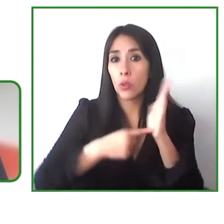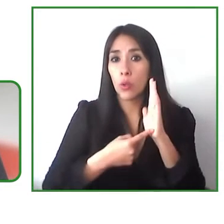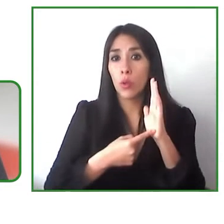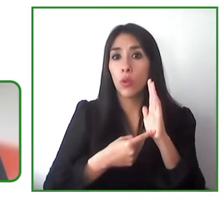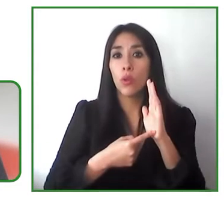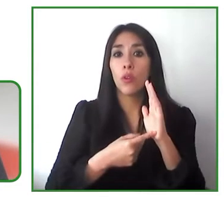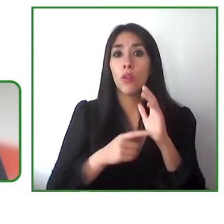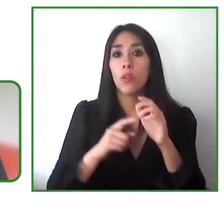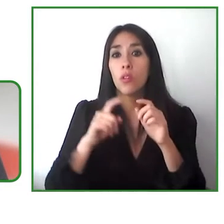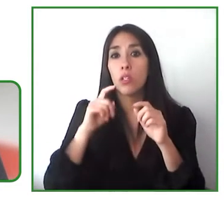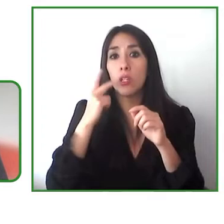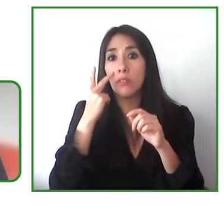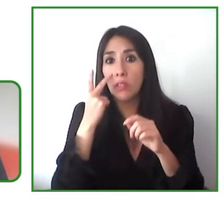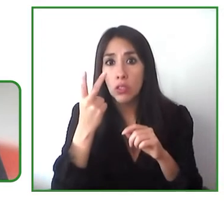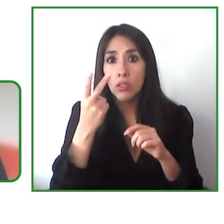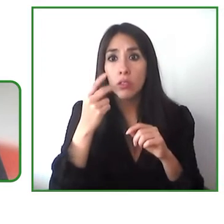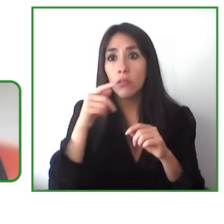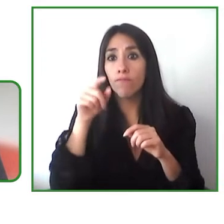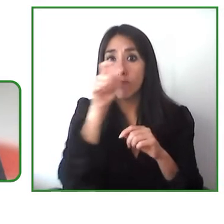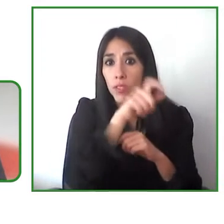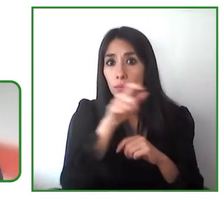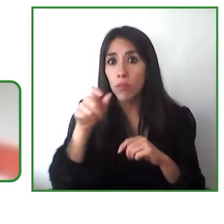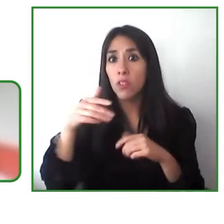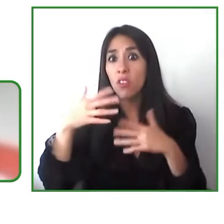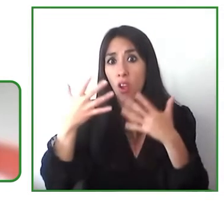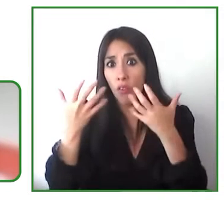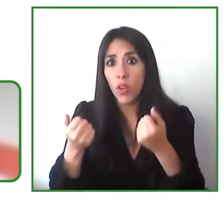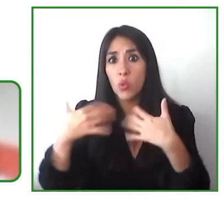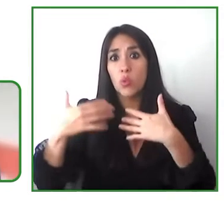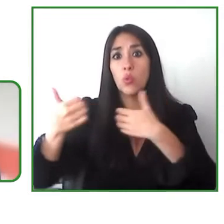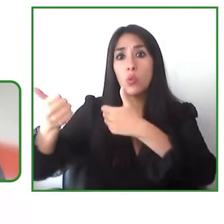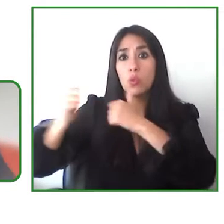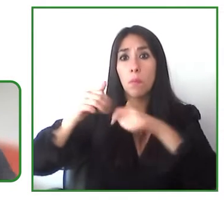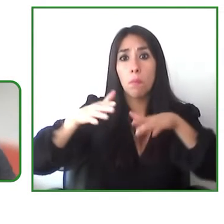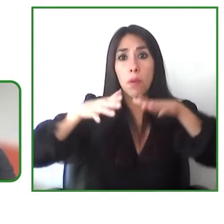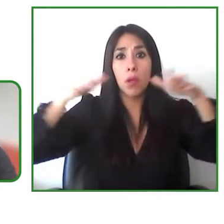of you is that our different challenges big challenges and at a certain